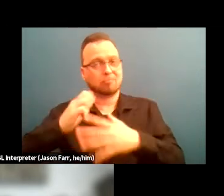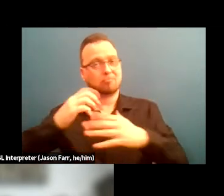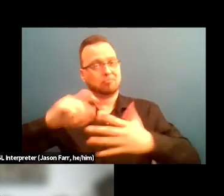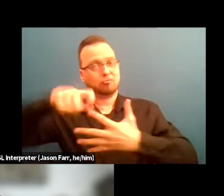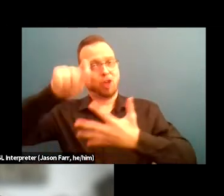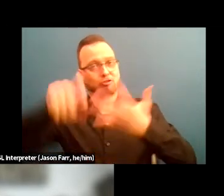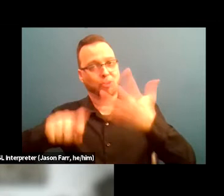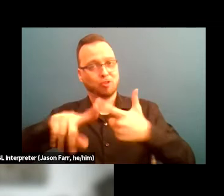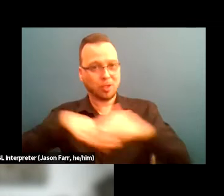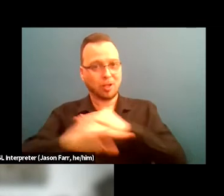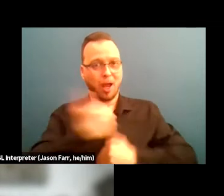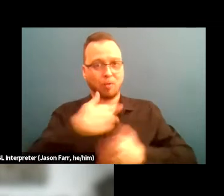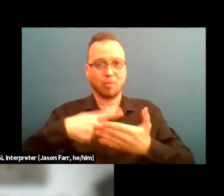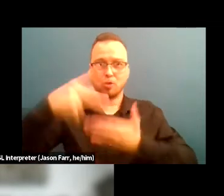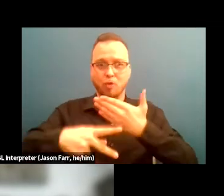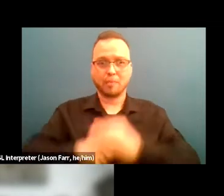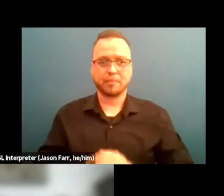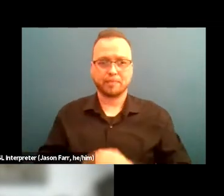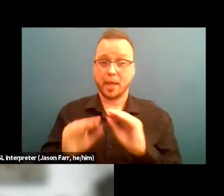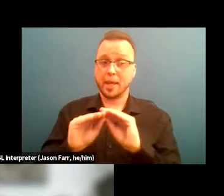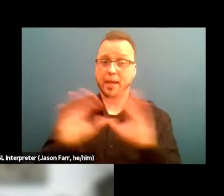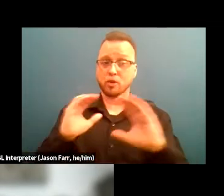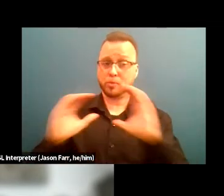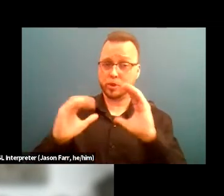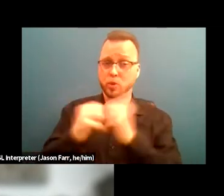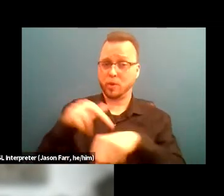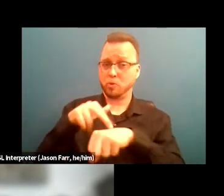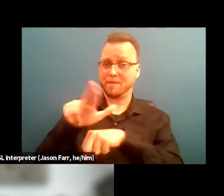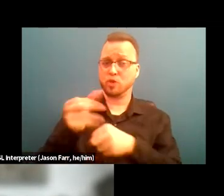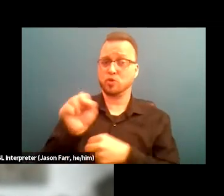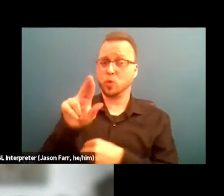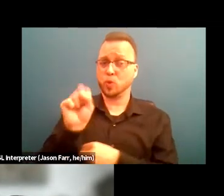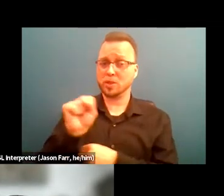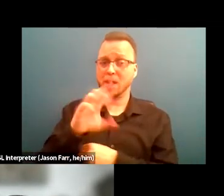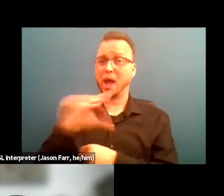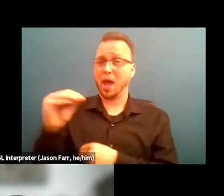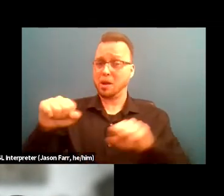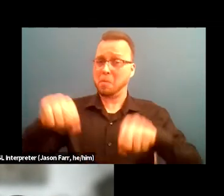clear communication with referrals resource, I mean referral sources and possible residents